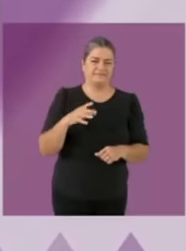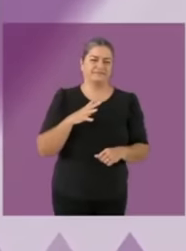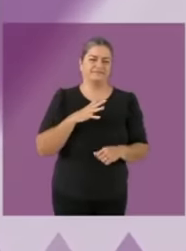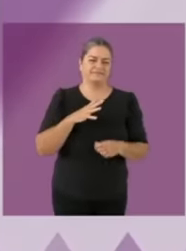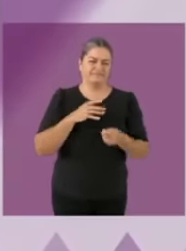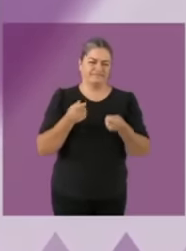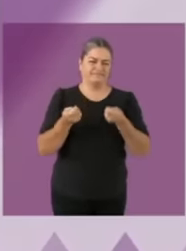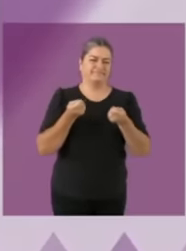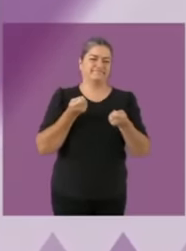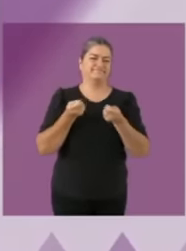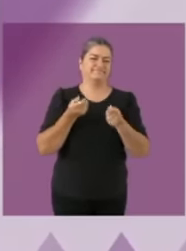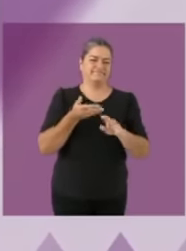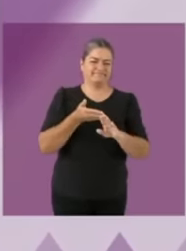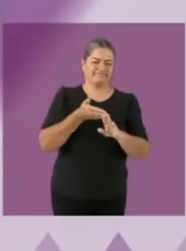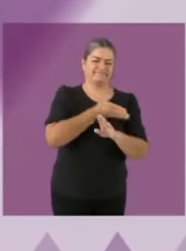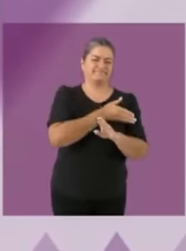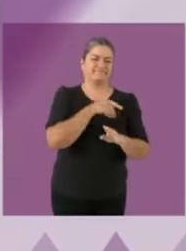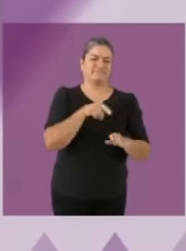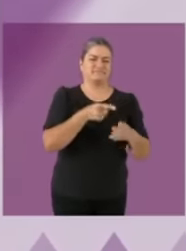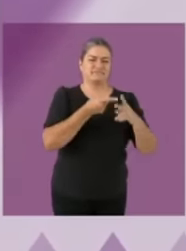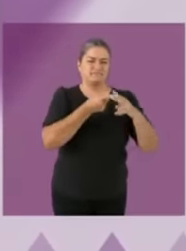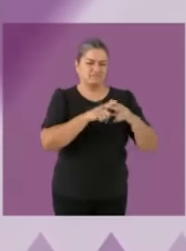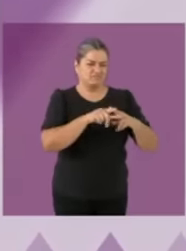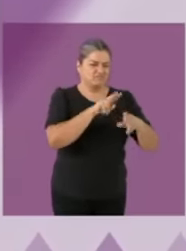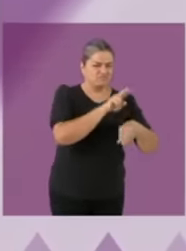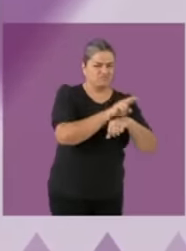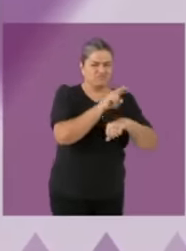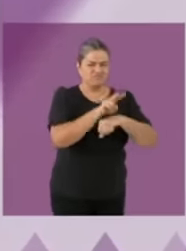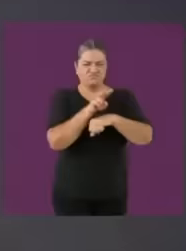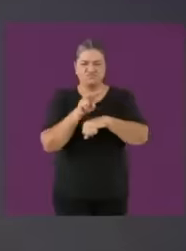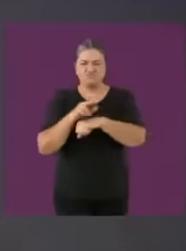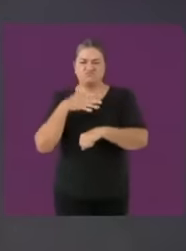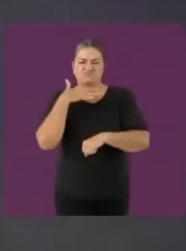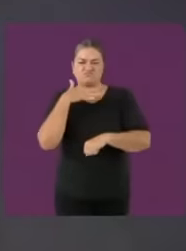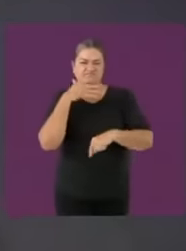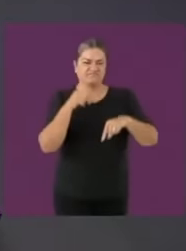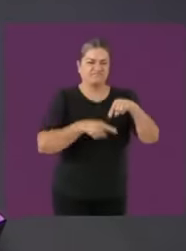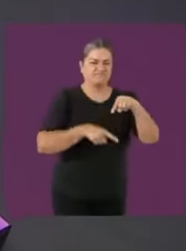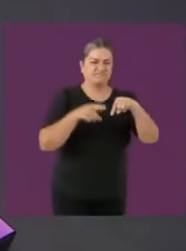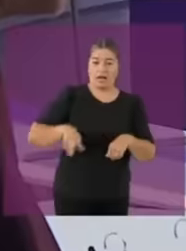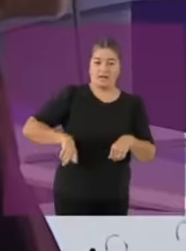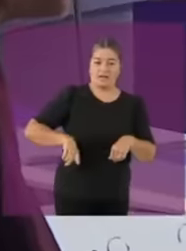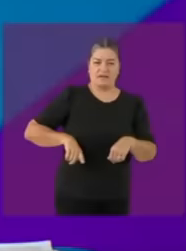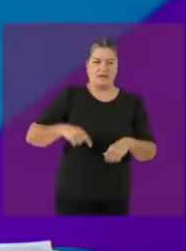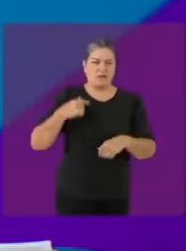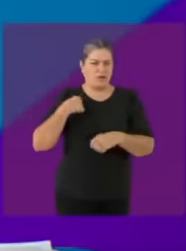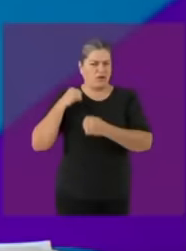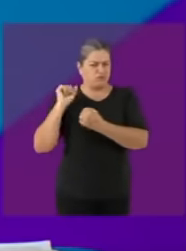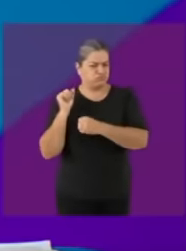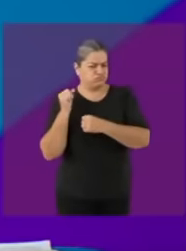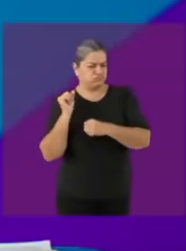be able to continue reducing impunity Thank you candidate Sochil G the truth Claudia the president